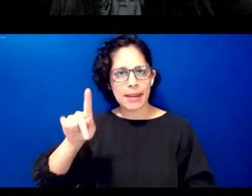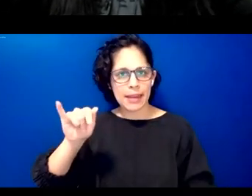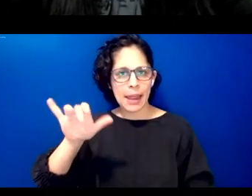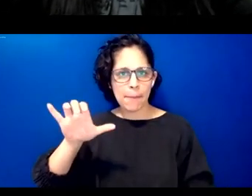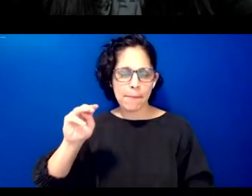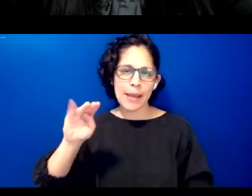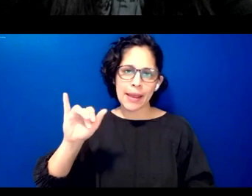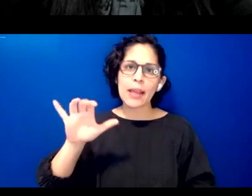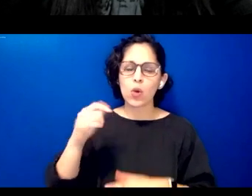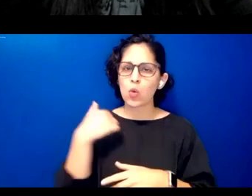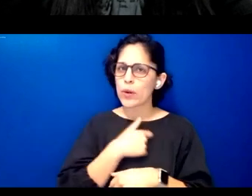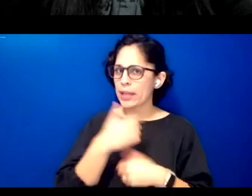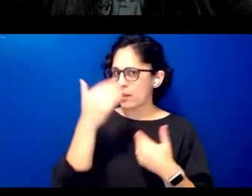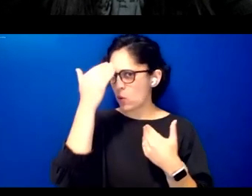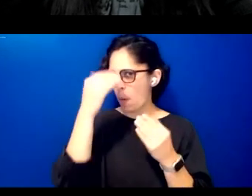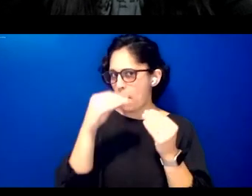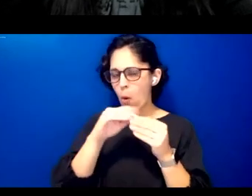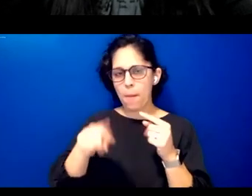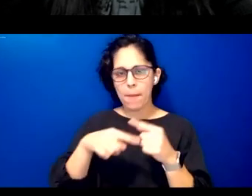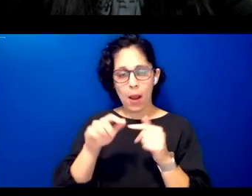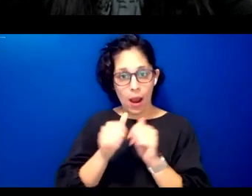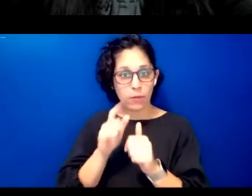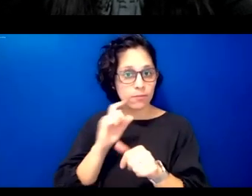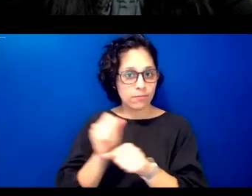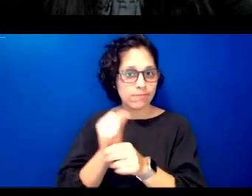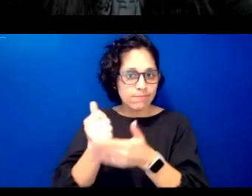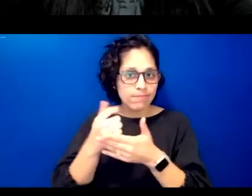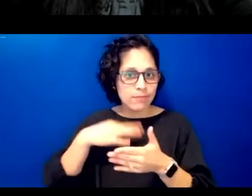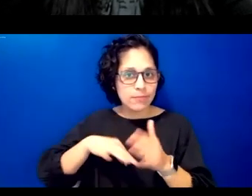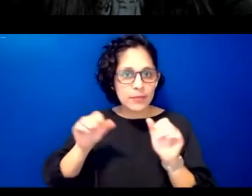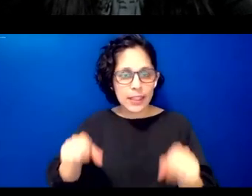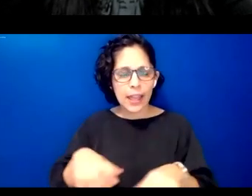of us who have been engaged in indigenous language work and technology prior to the